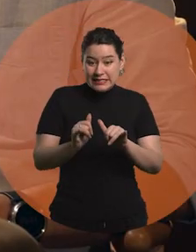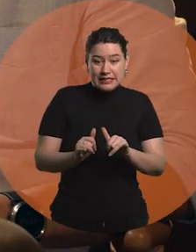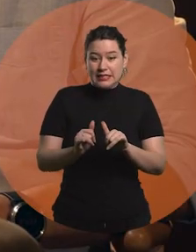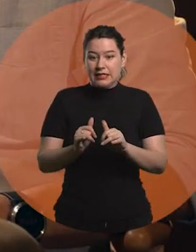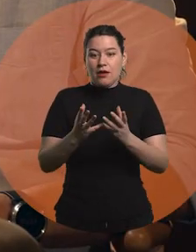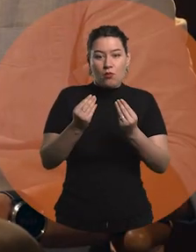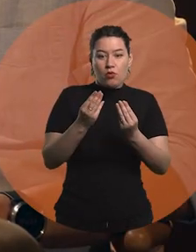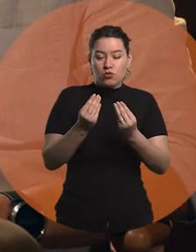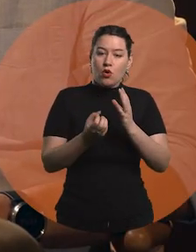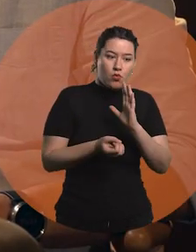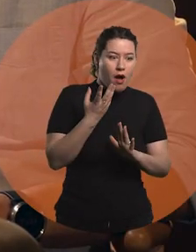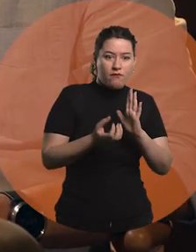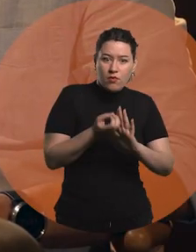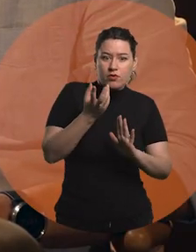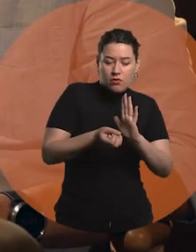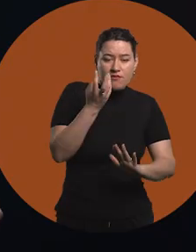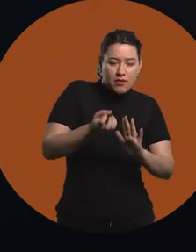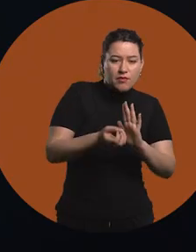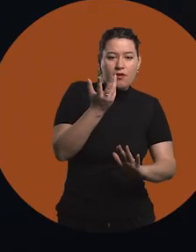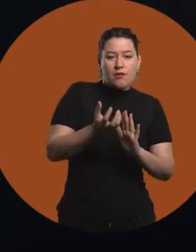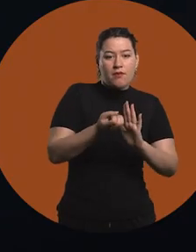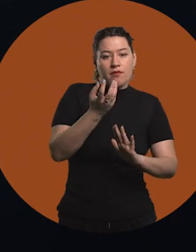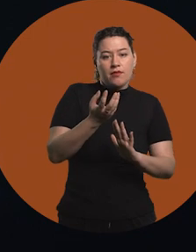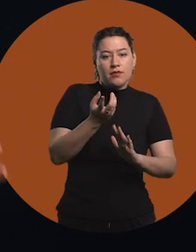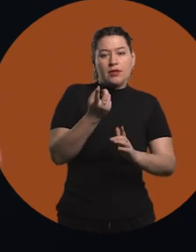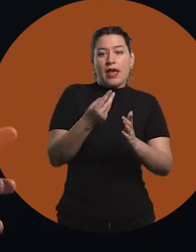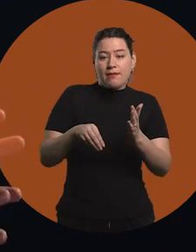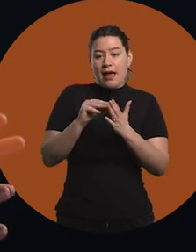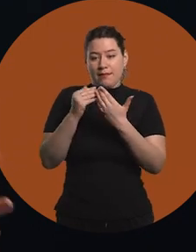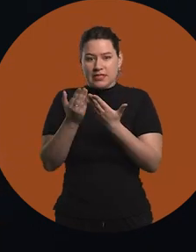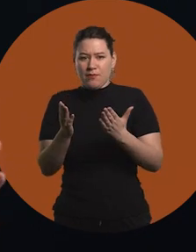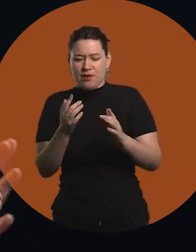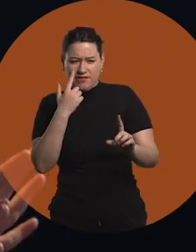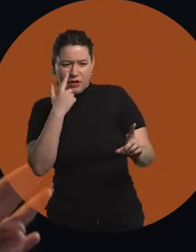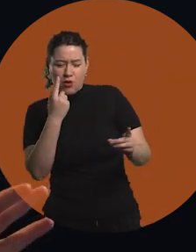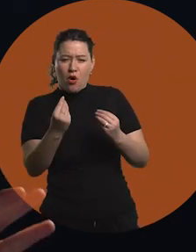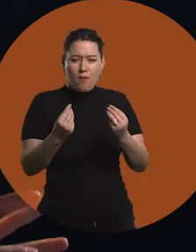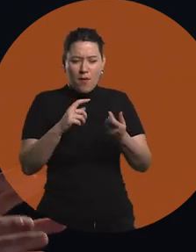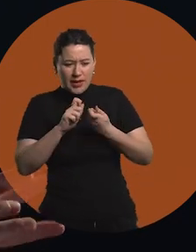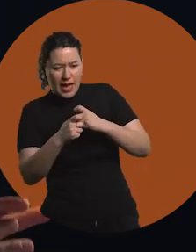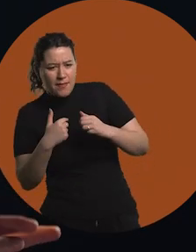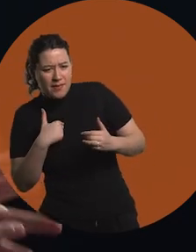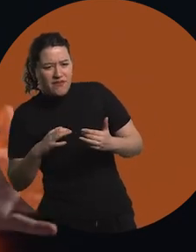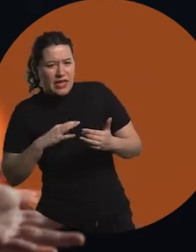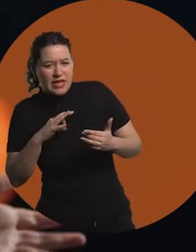We are actually being bombarded with a lot of new things and so on. We are beginning to say: "Wait, how is this going to affect me?